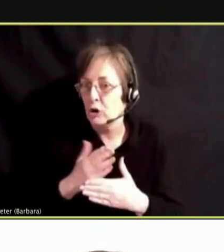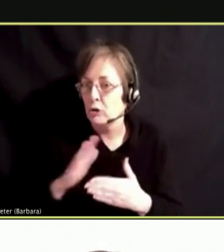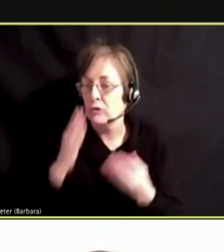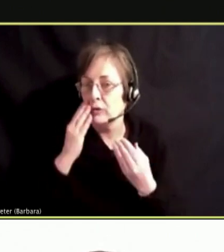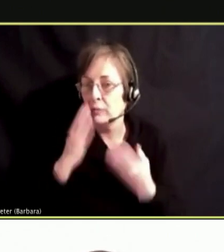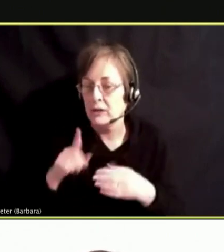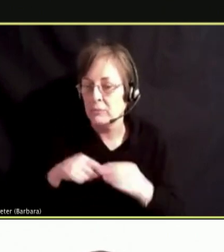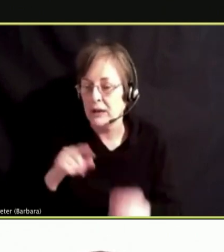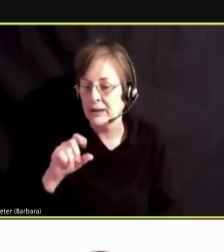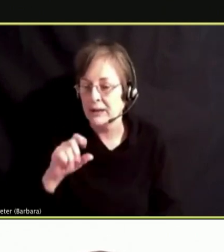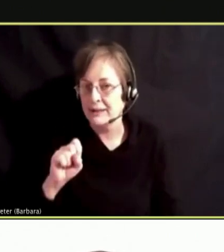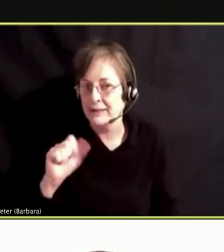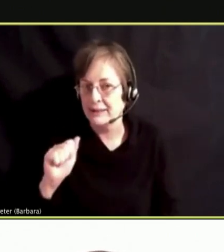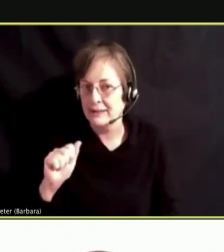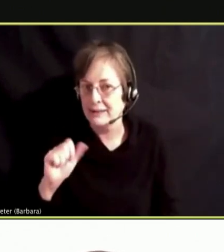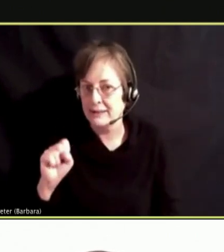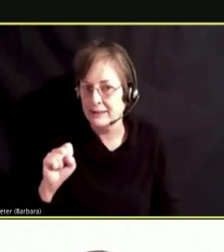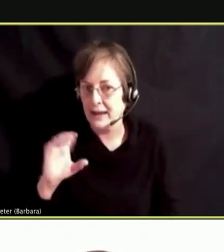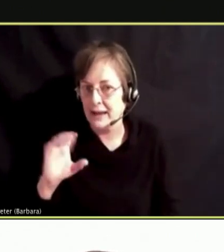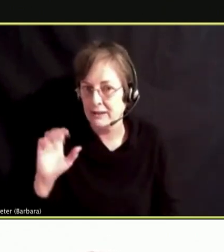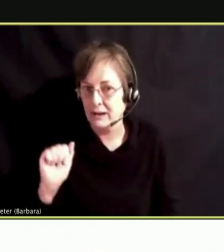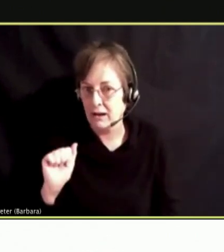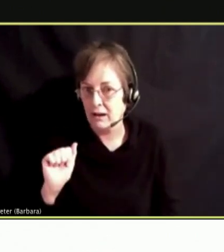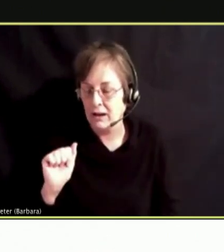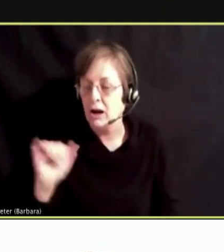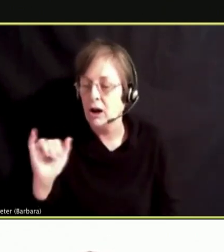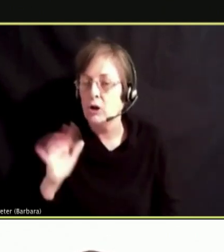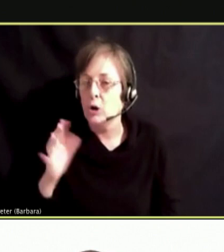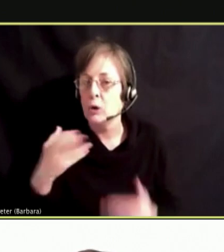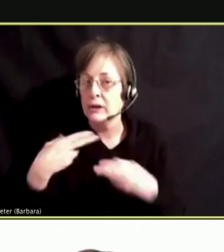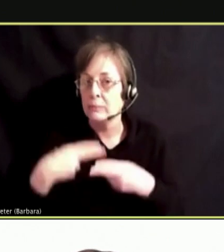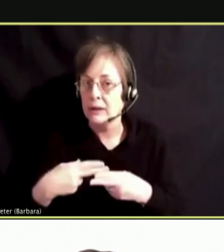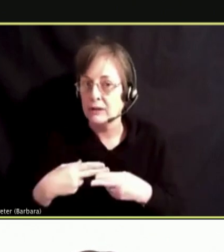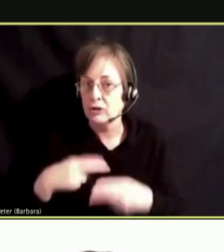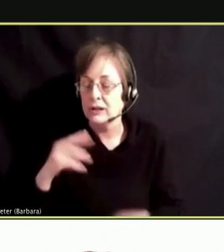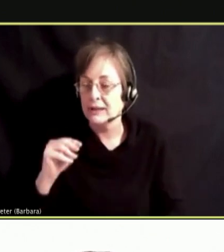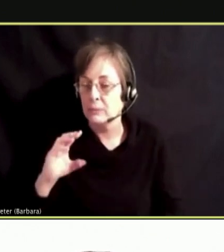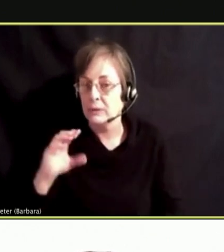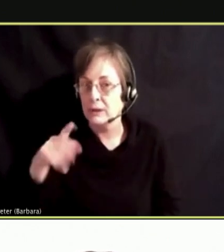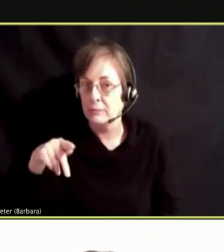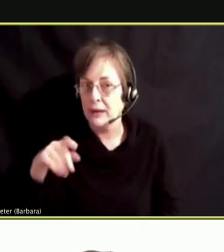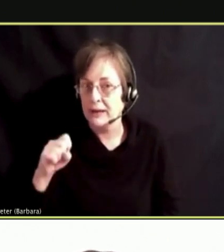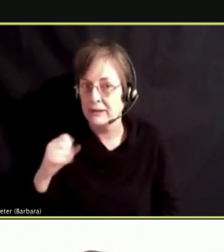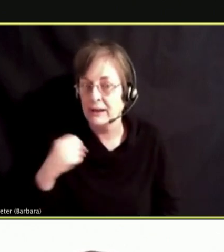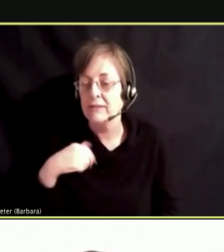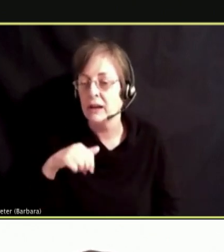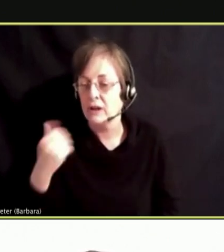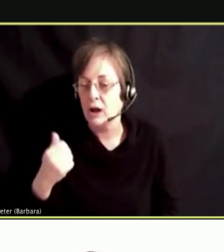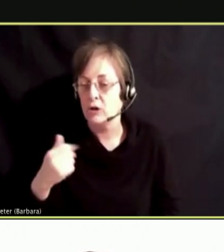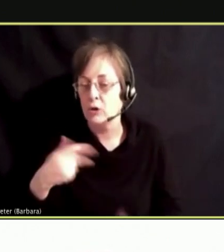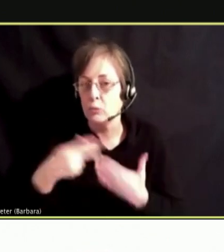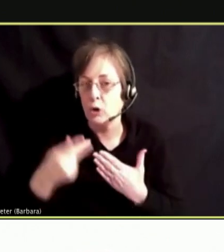AND WANT TO BRING UP MCPS ALSO HAS ANOTHER PROGRAM CALLED WRAP AND IT IS ANOTHER WAY